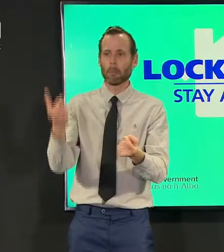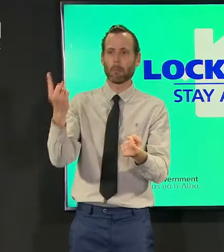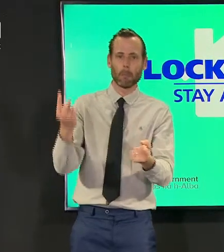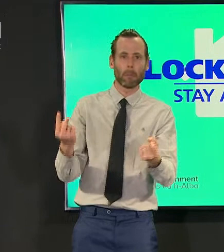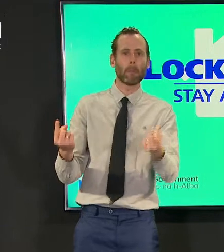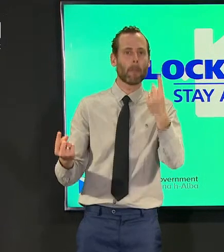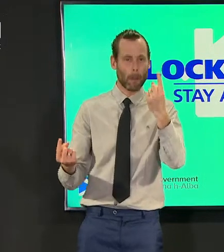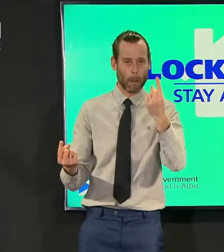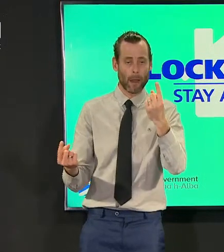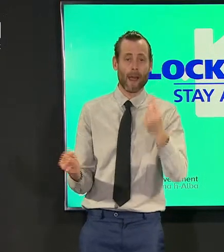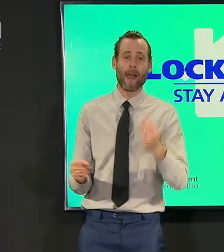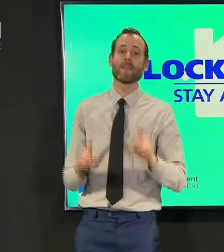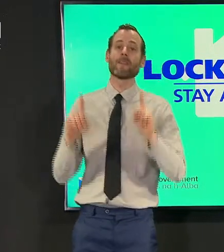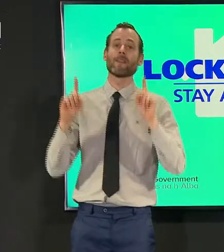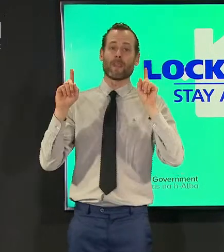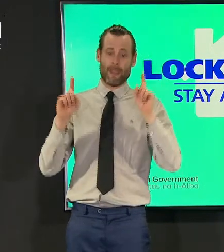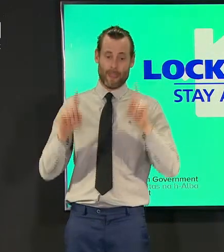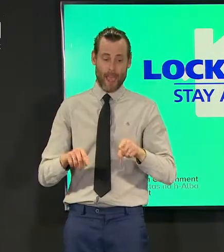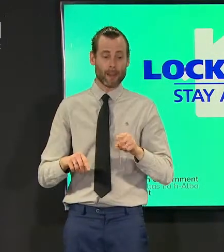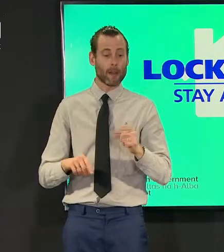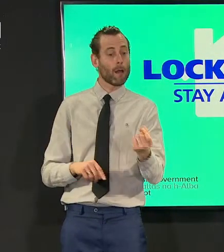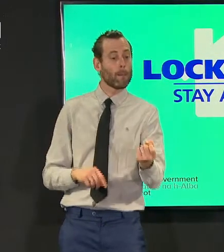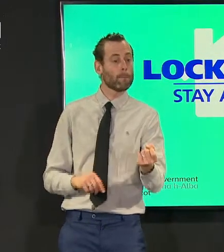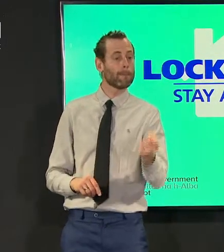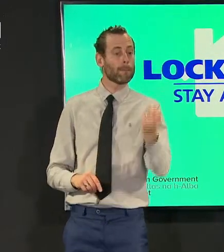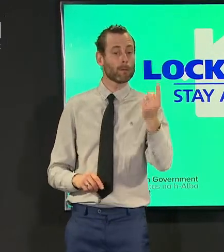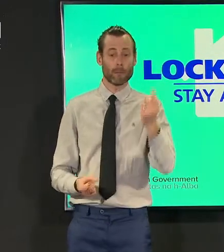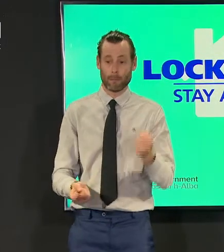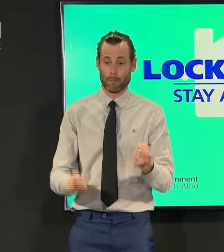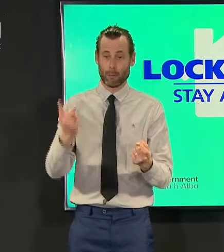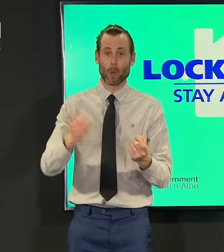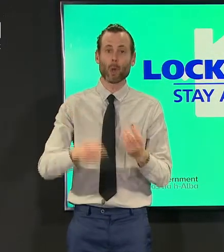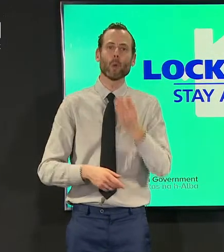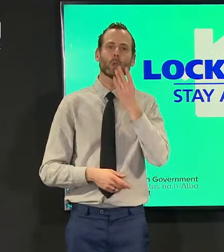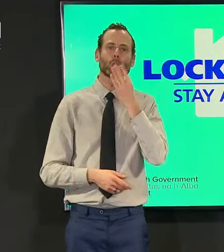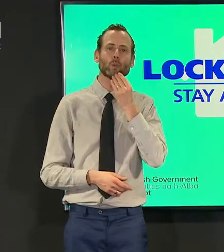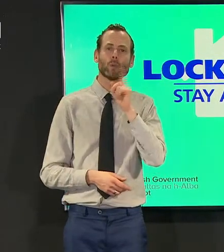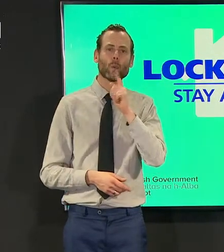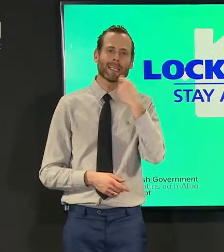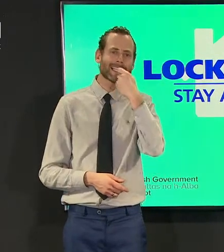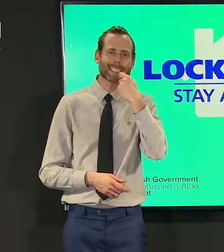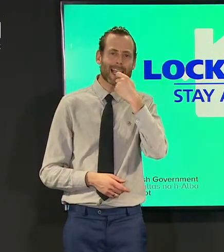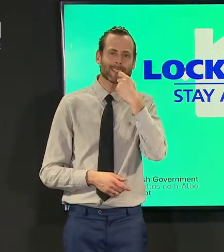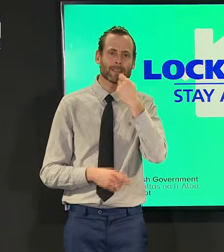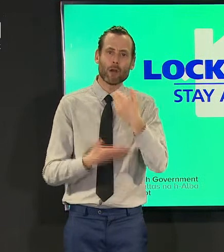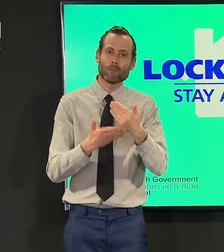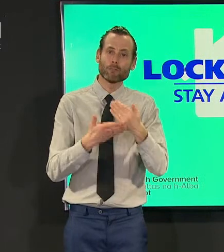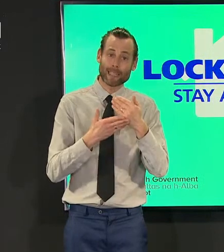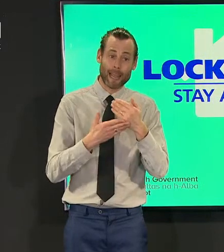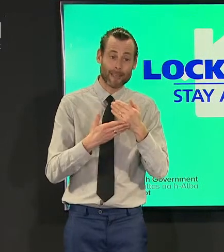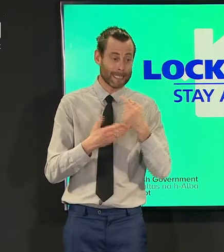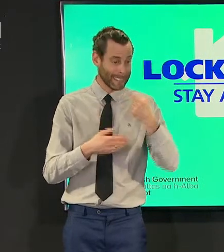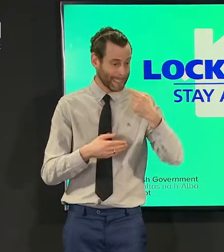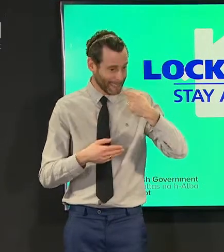really let test and protect come into its own so that it can quickly identify where positive cases